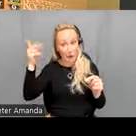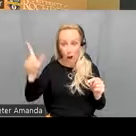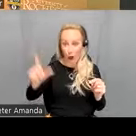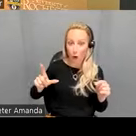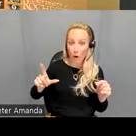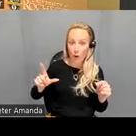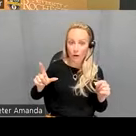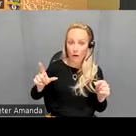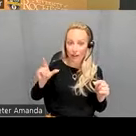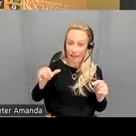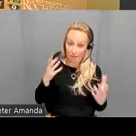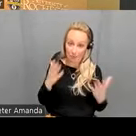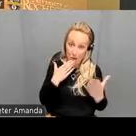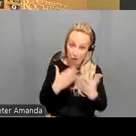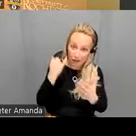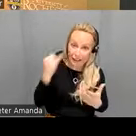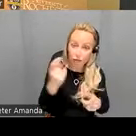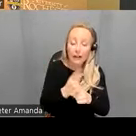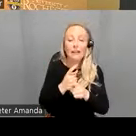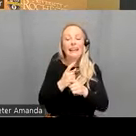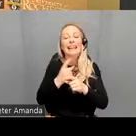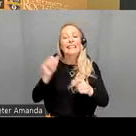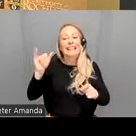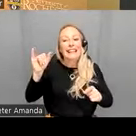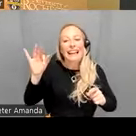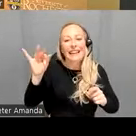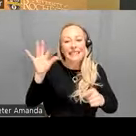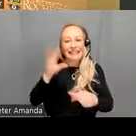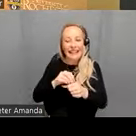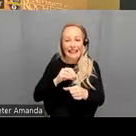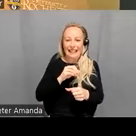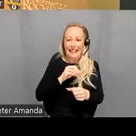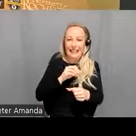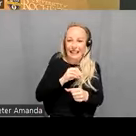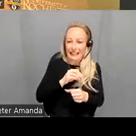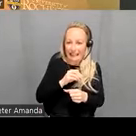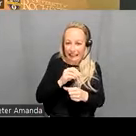honestly maybe a good idea it's when it's in the middle and we could make a slightly better